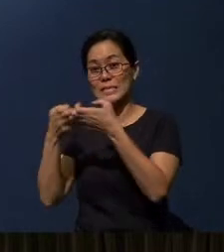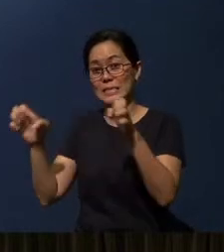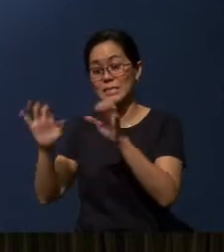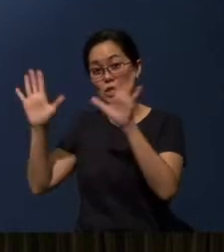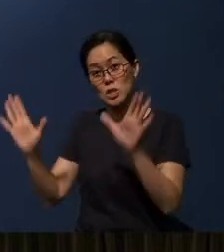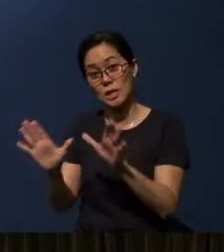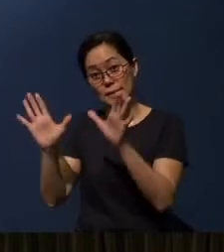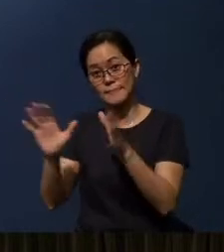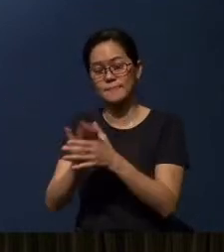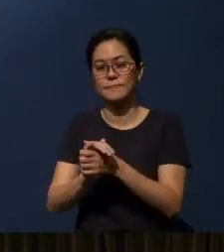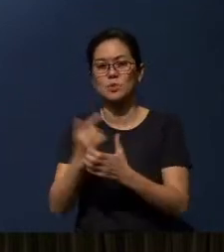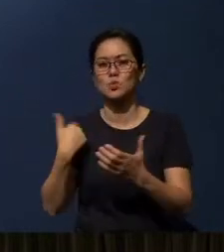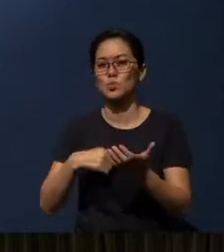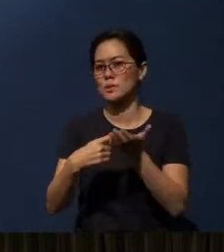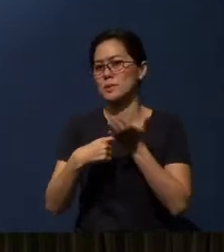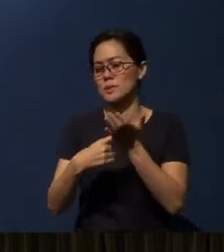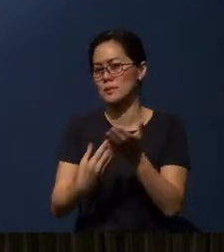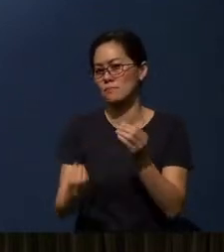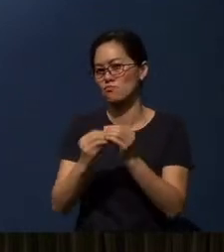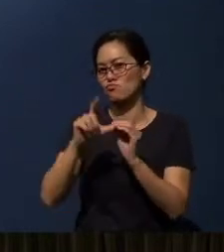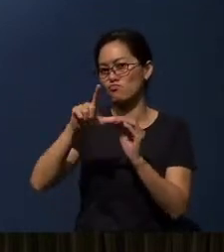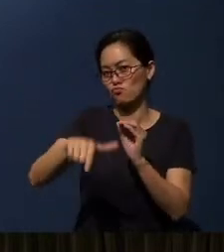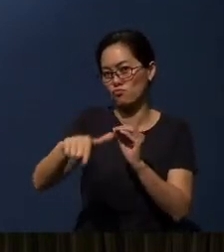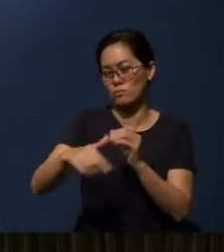We shall talk more about this later on.